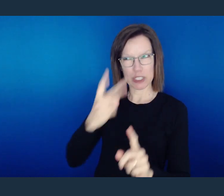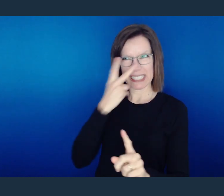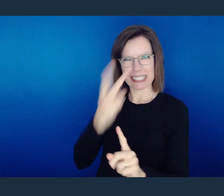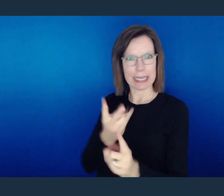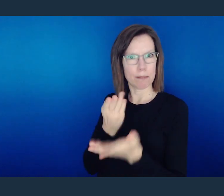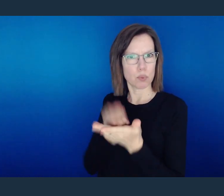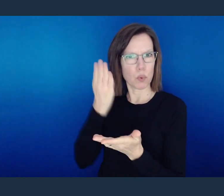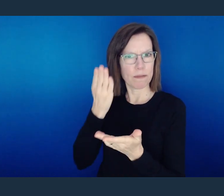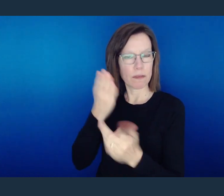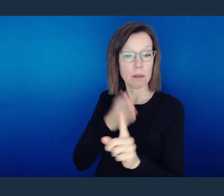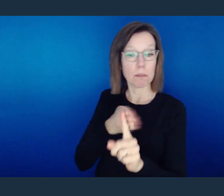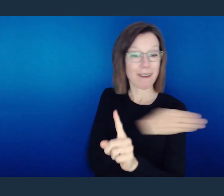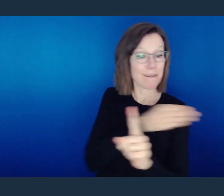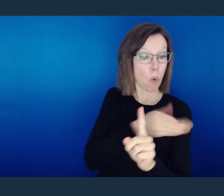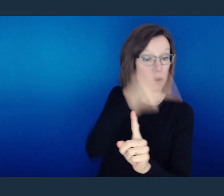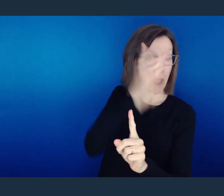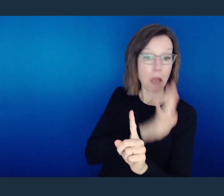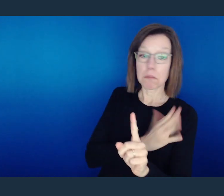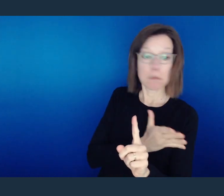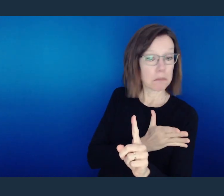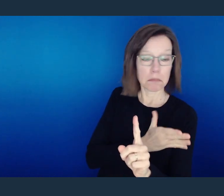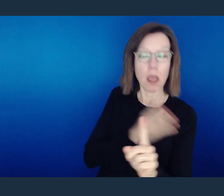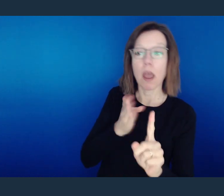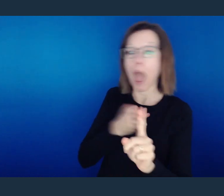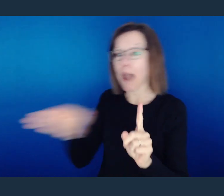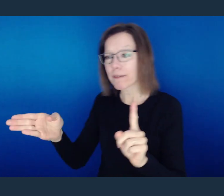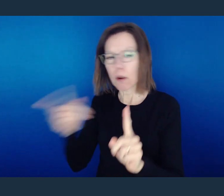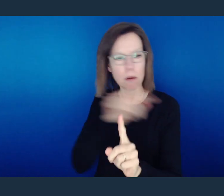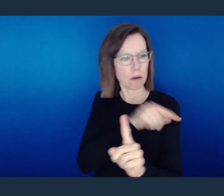walk and see that my life has changed.